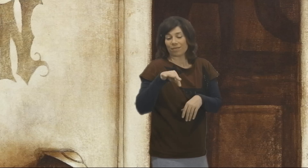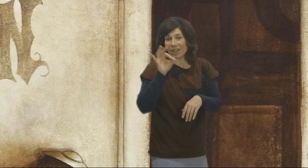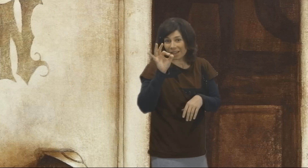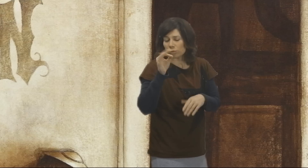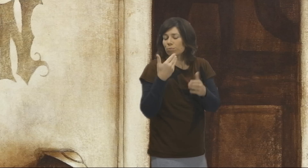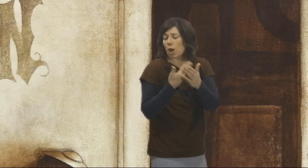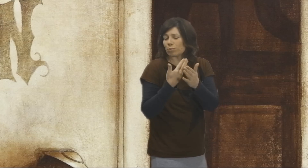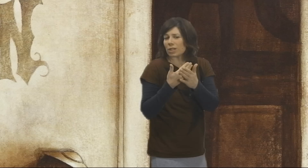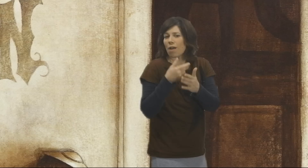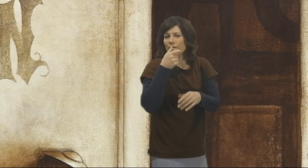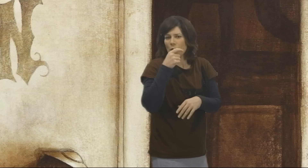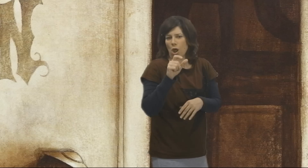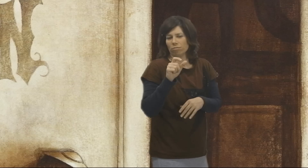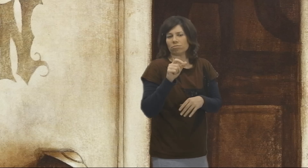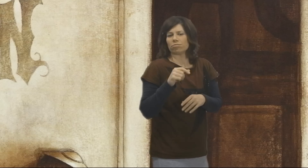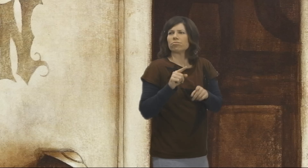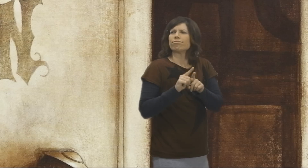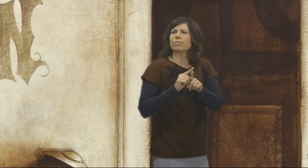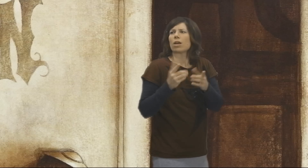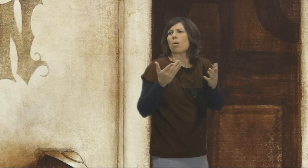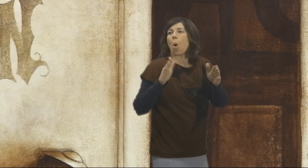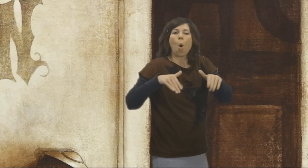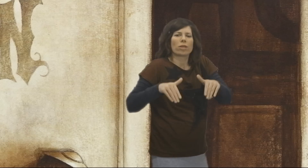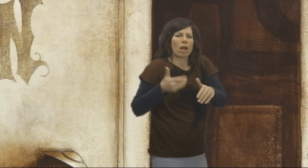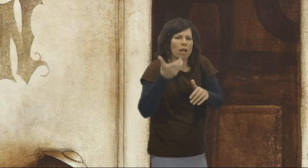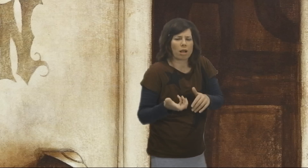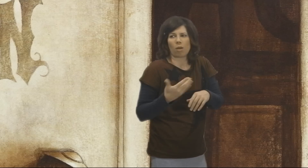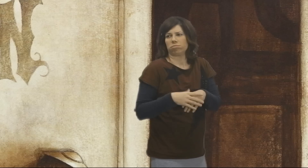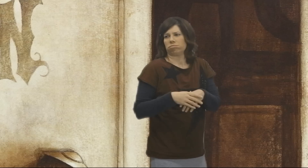How interesting are words like DOGPOO ...